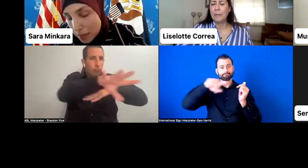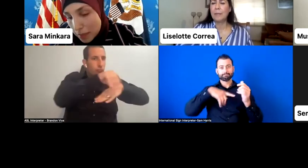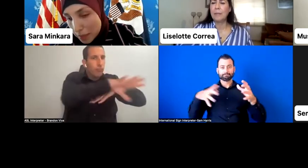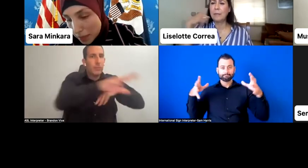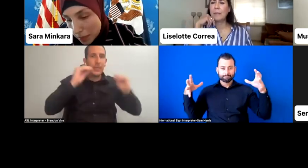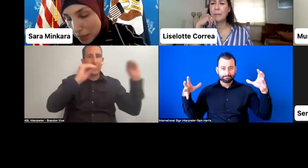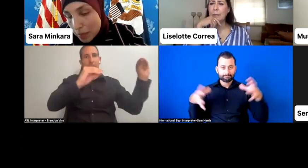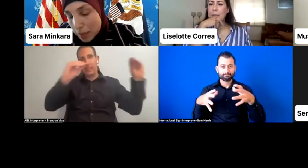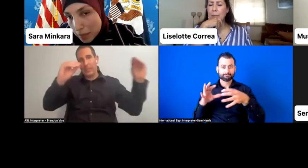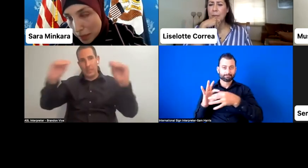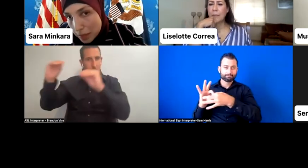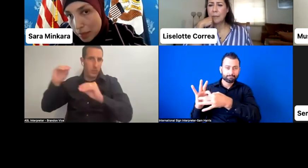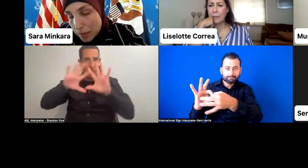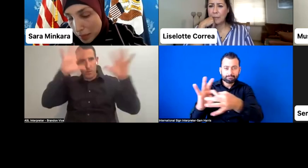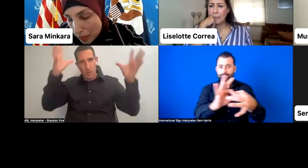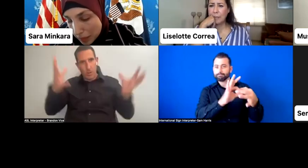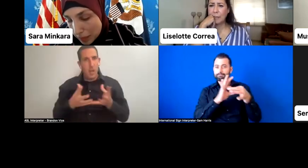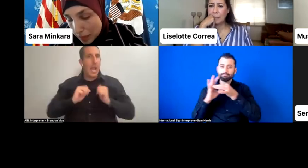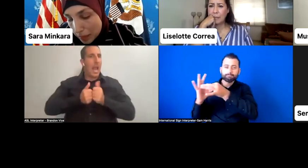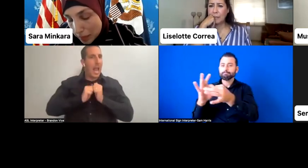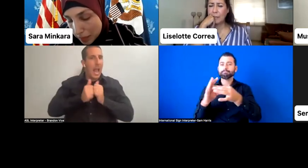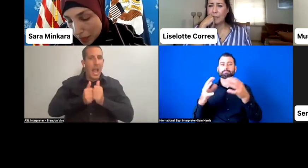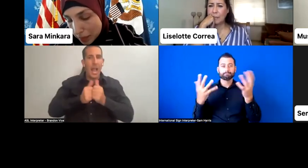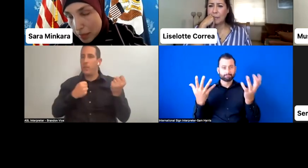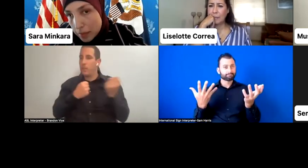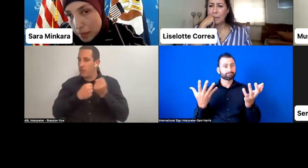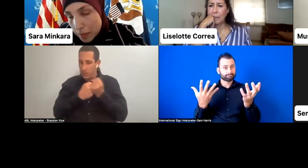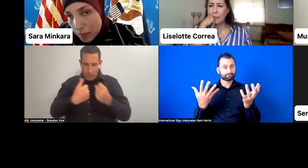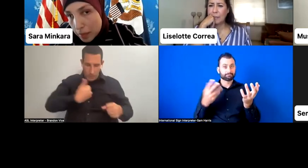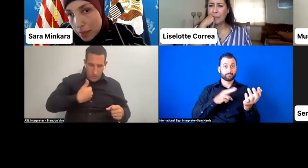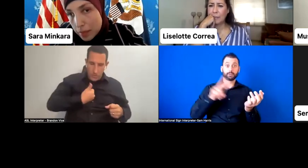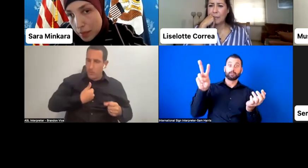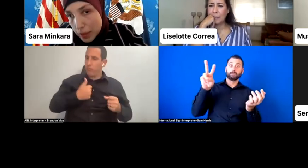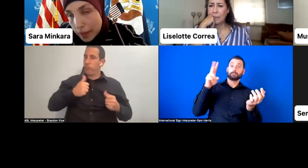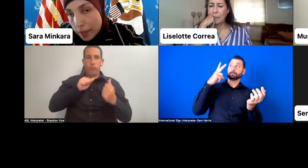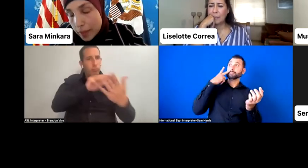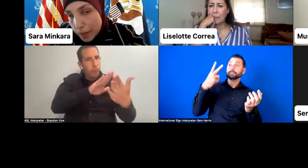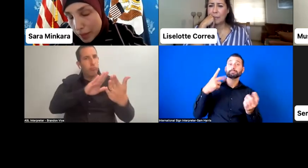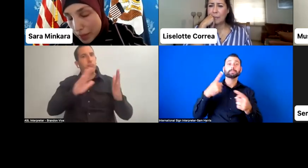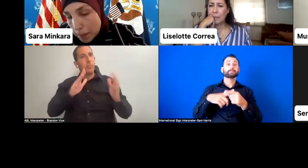showing their abilities, people will see that we are here to stay, and that they can't push us around.